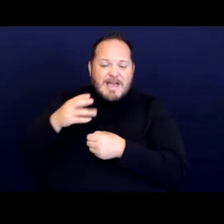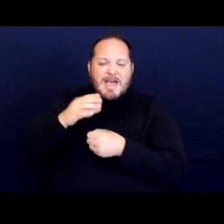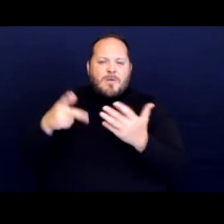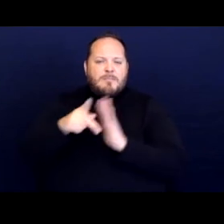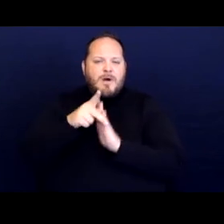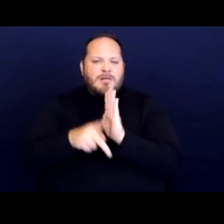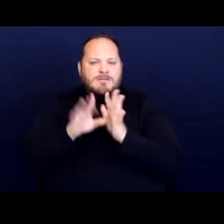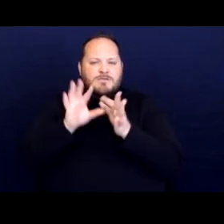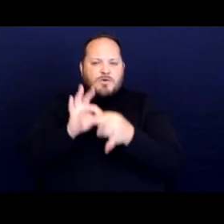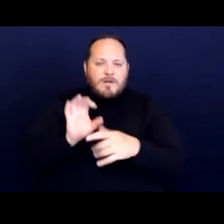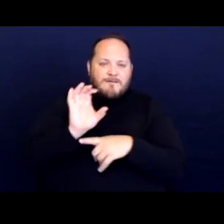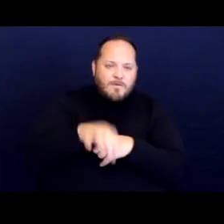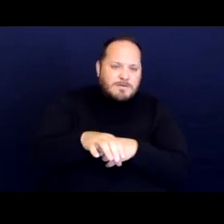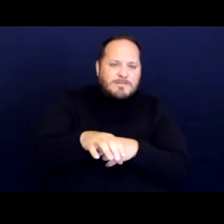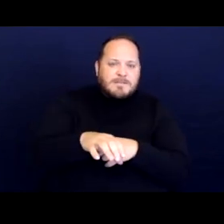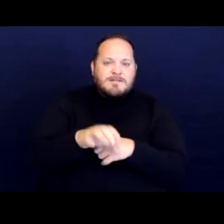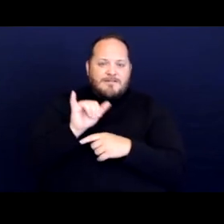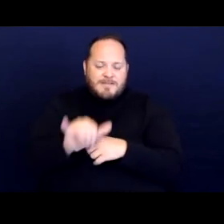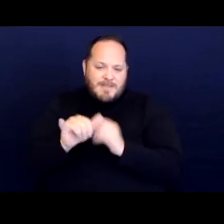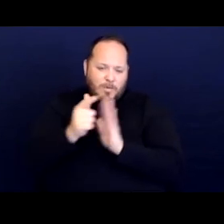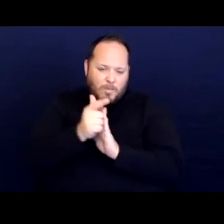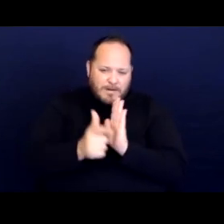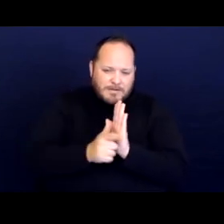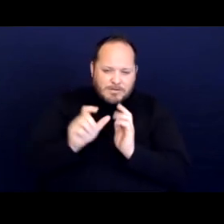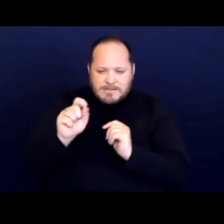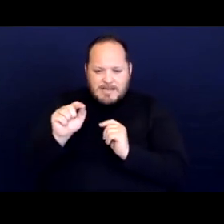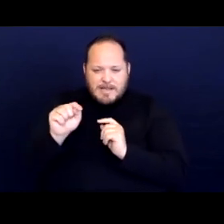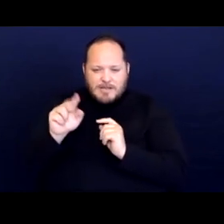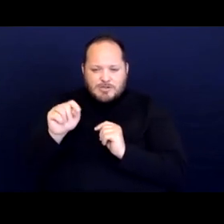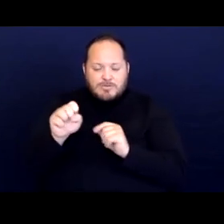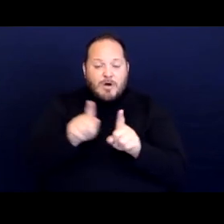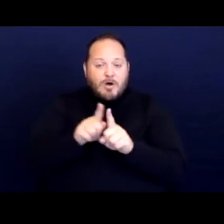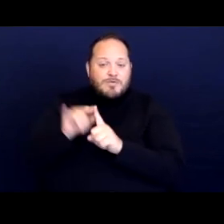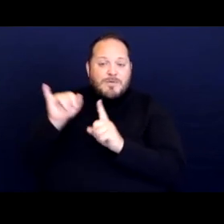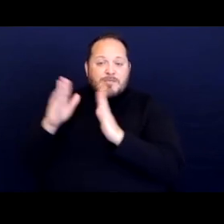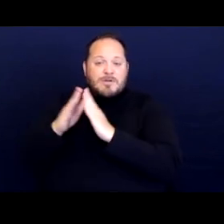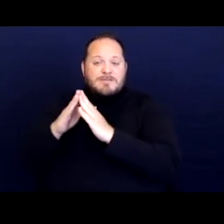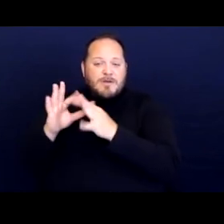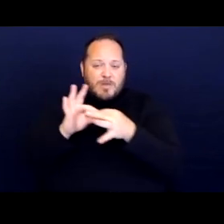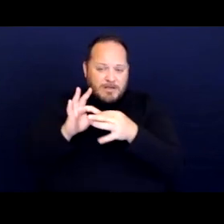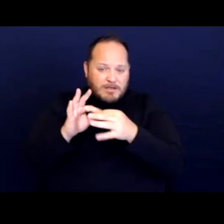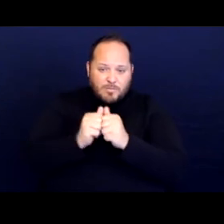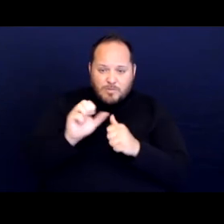And of course the municipalities relationship with shelters and other service providers